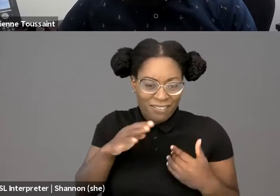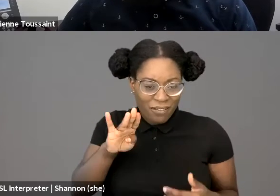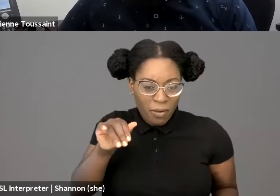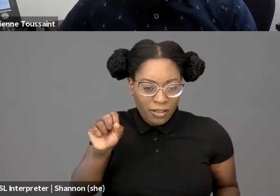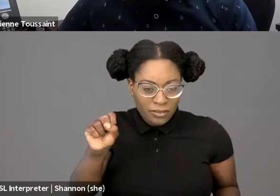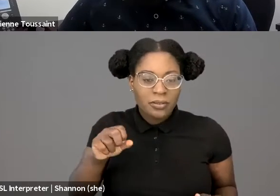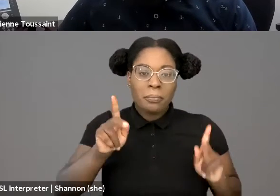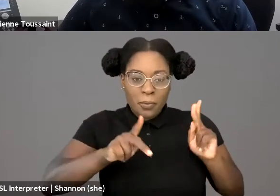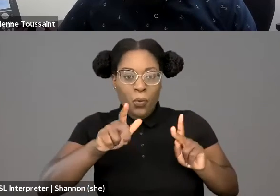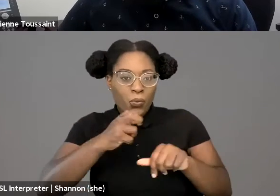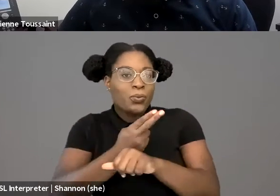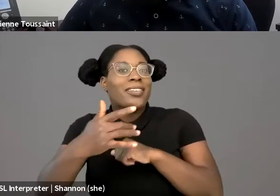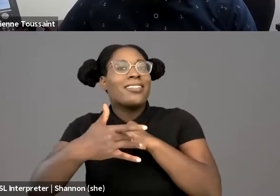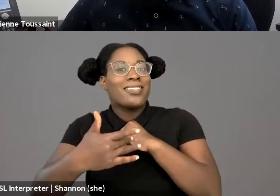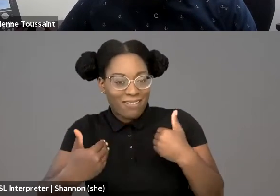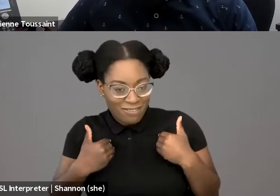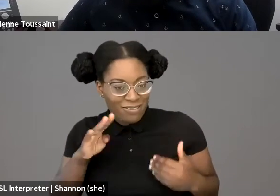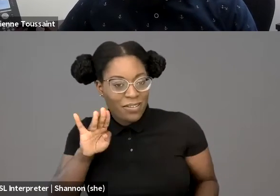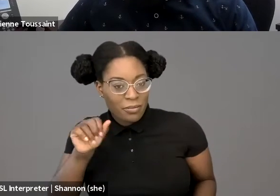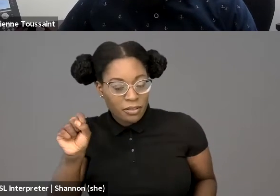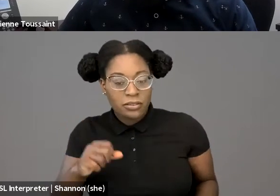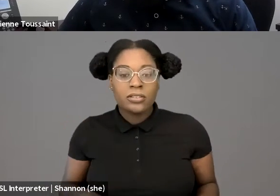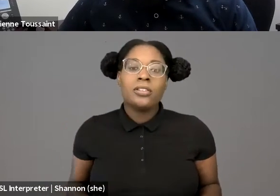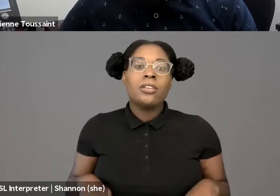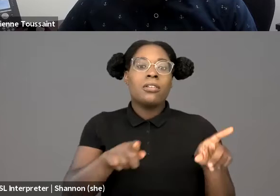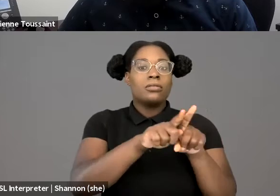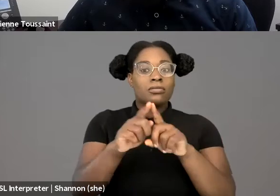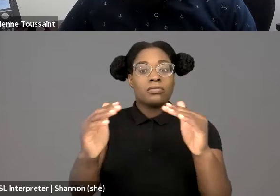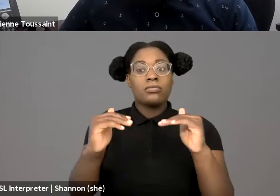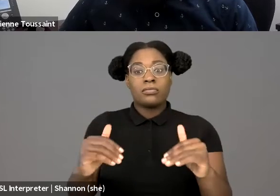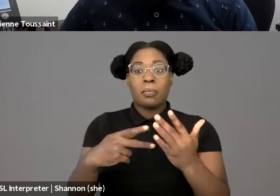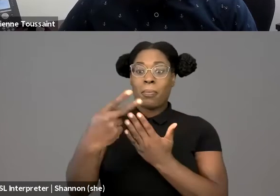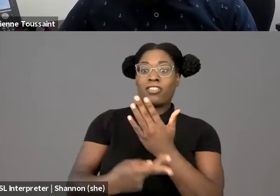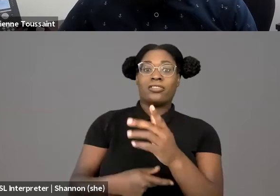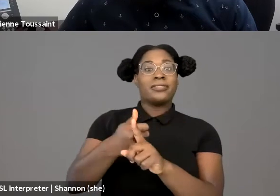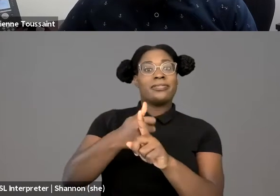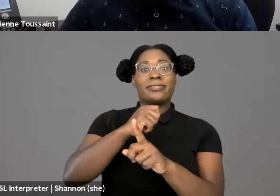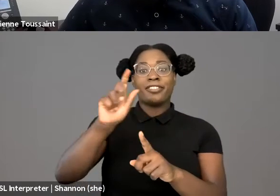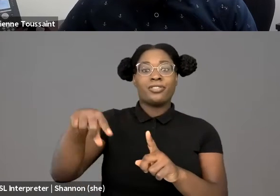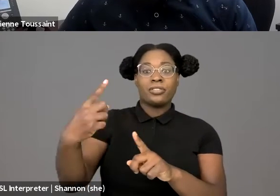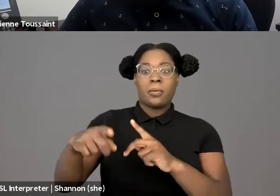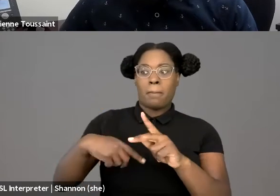it's also about imagining more diverse people at the table in creating technology,